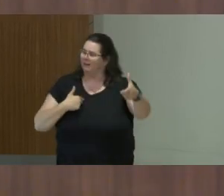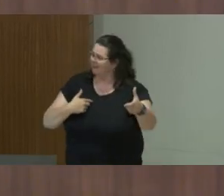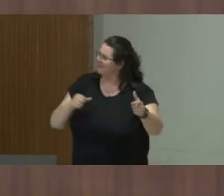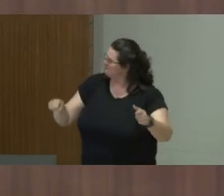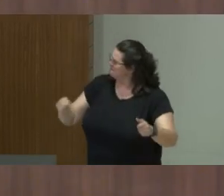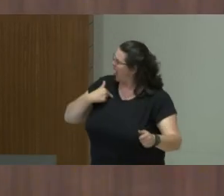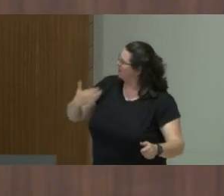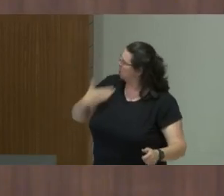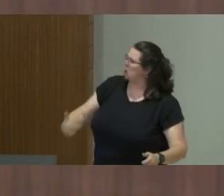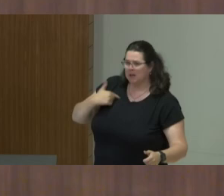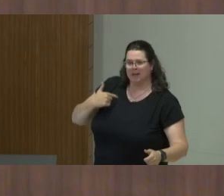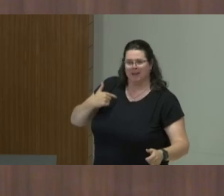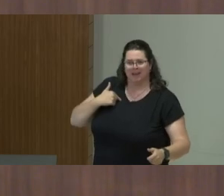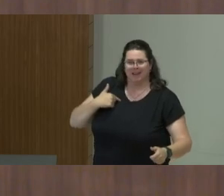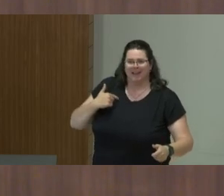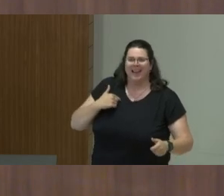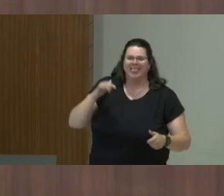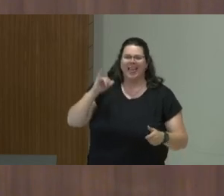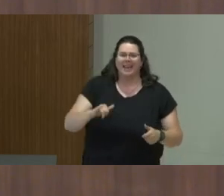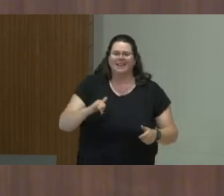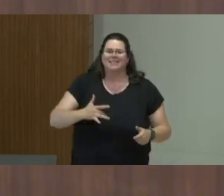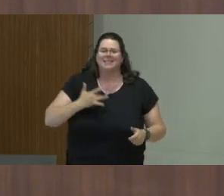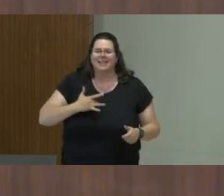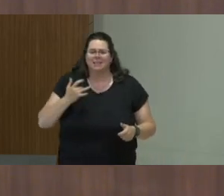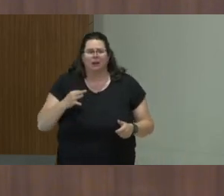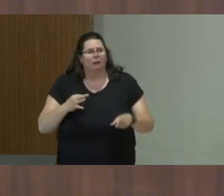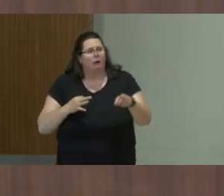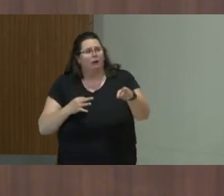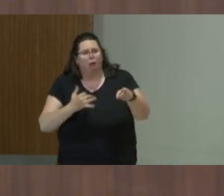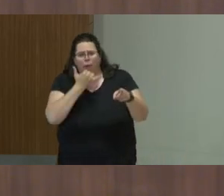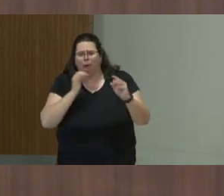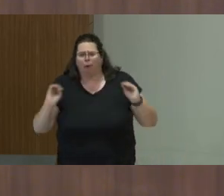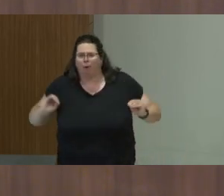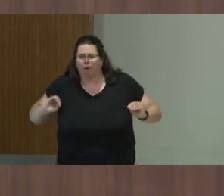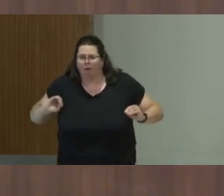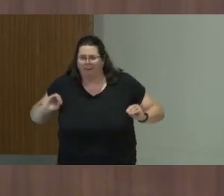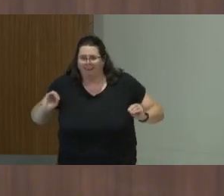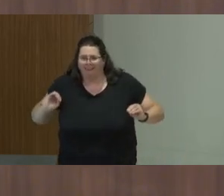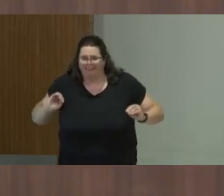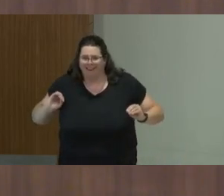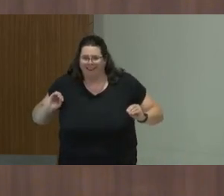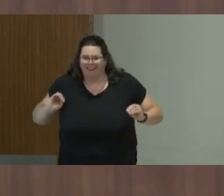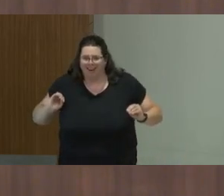So that sense of moral naivete can be also enabled. So if that servant leader were to behave